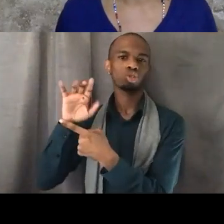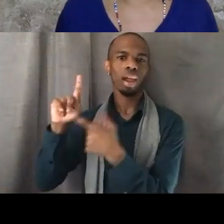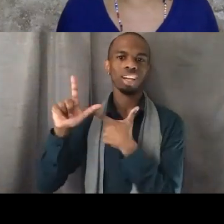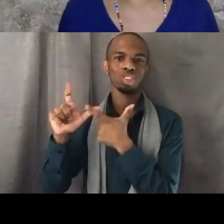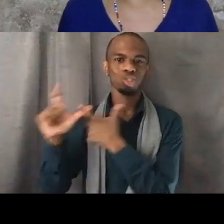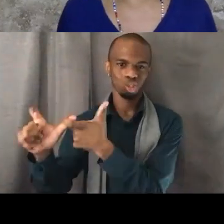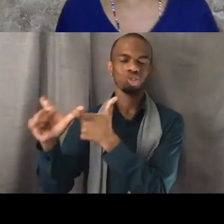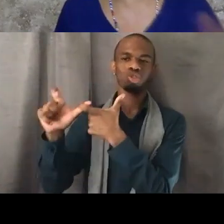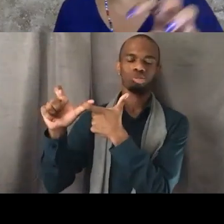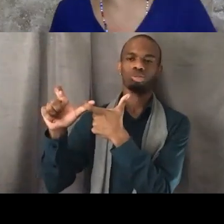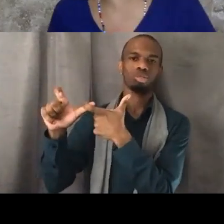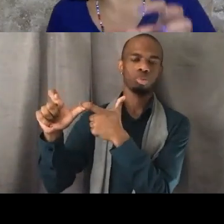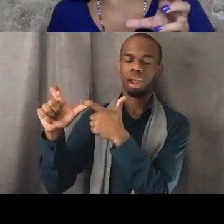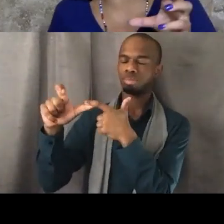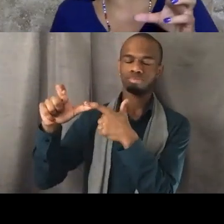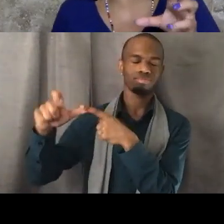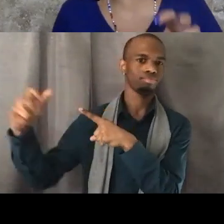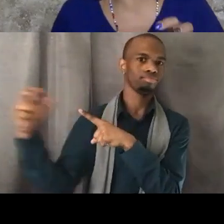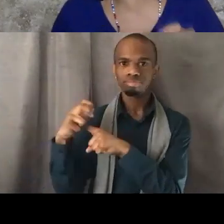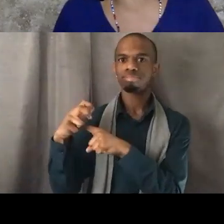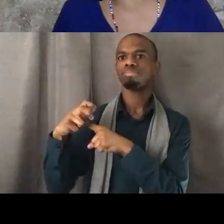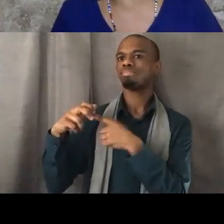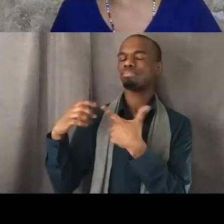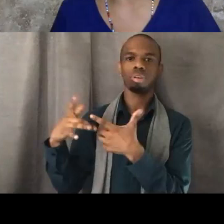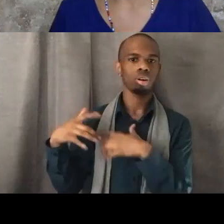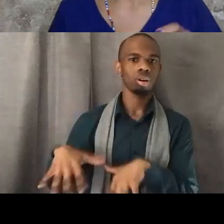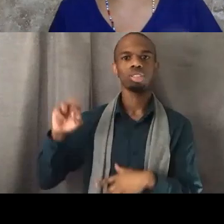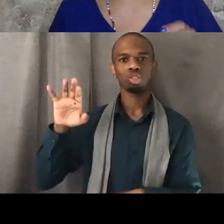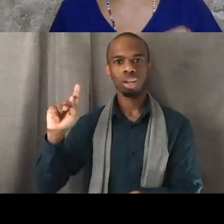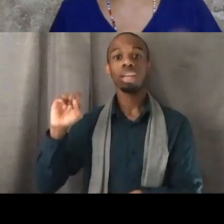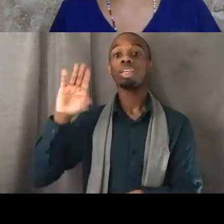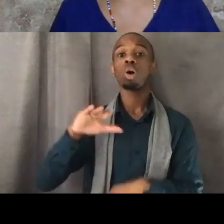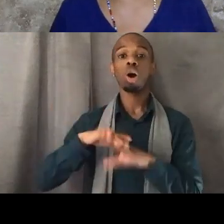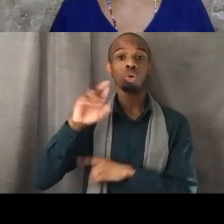So what you see on the right is the first planned march of Black Lives Matter.